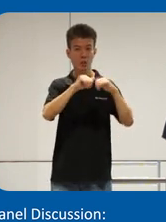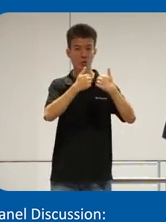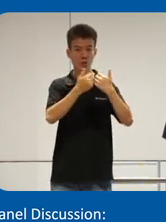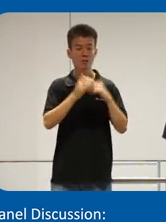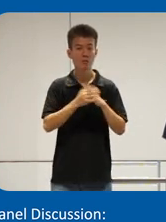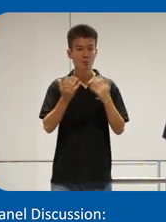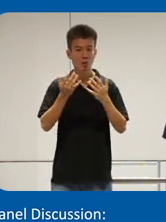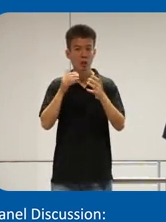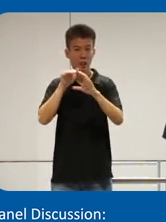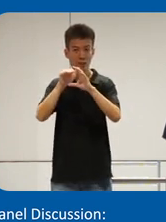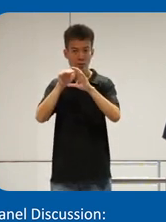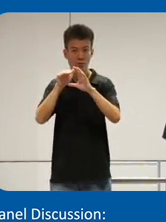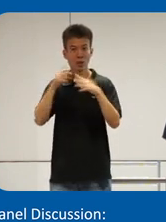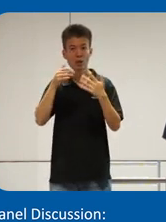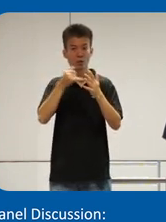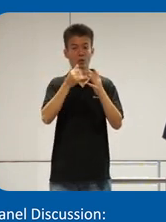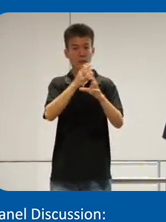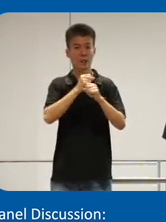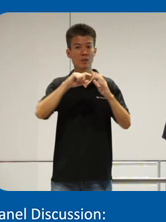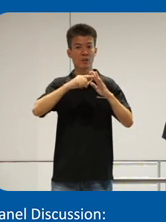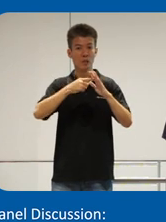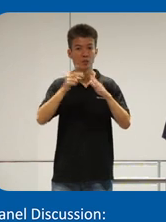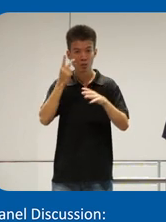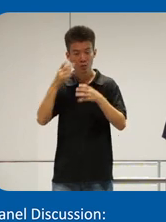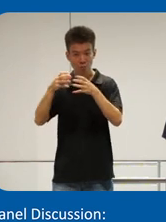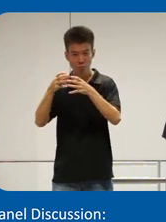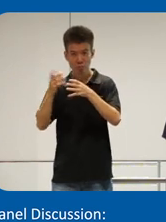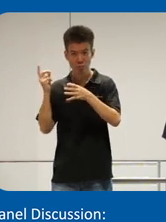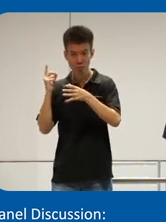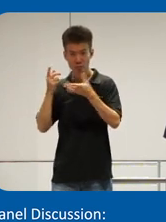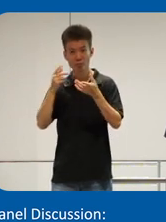is accessibility and how you get started so you see the group of us that Property Guru and we've